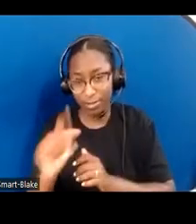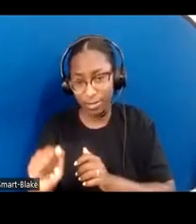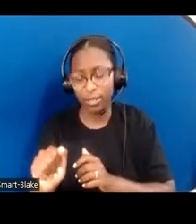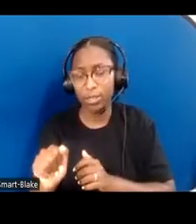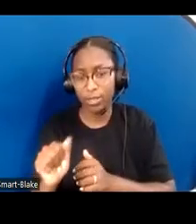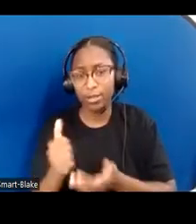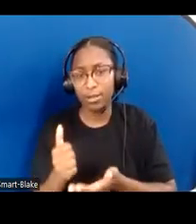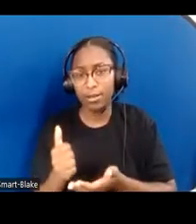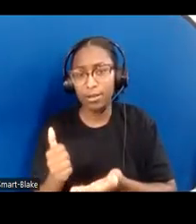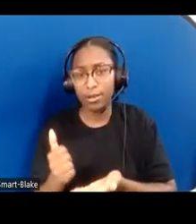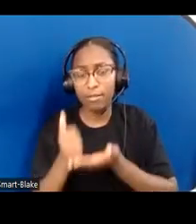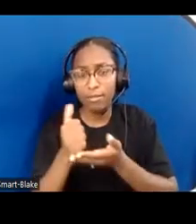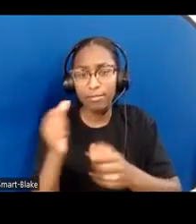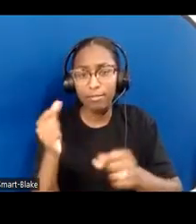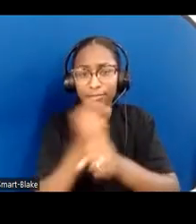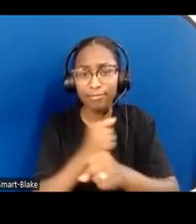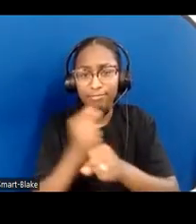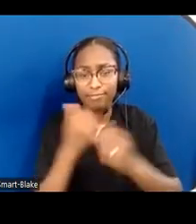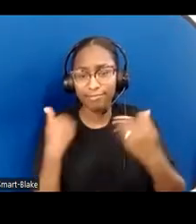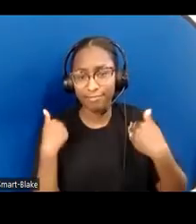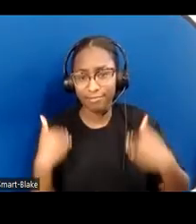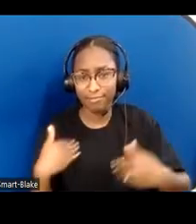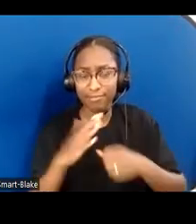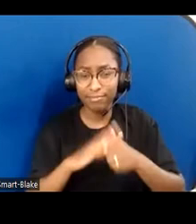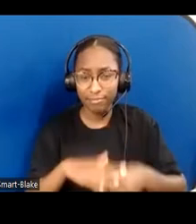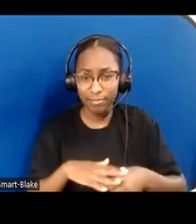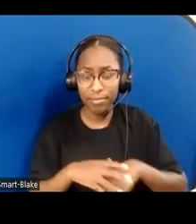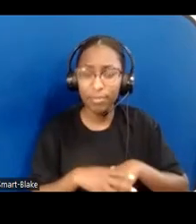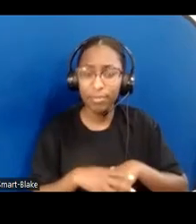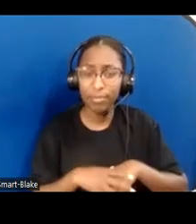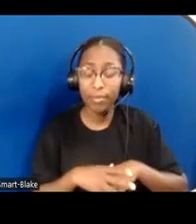That we surrender to those with lived experiences with ableism